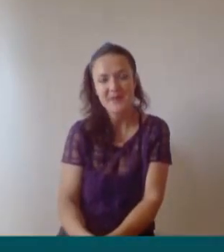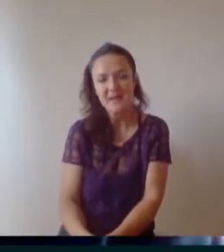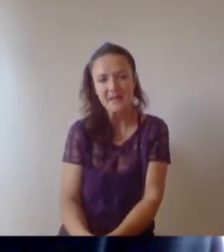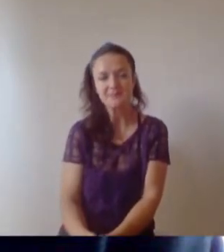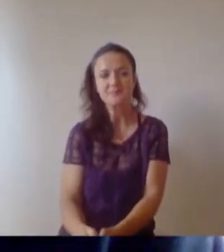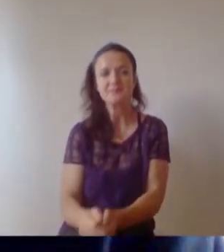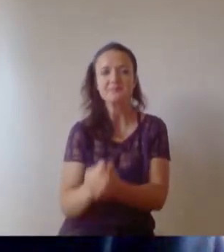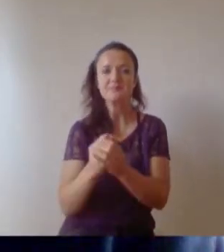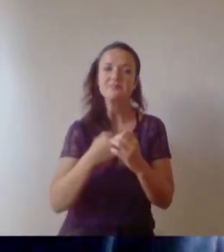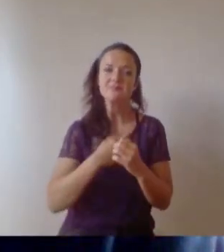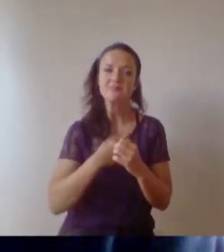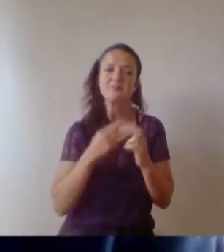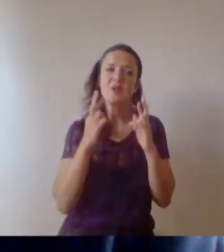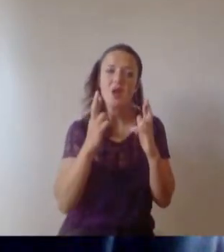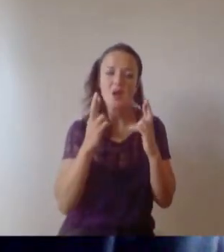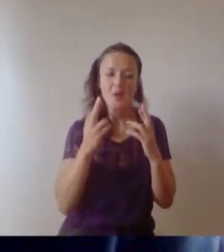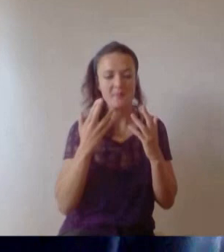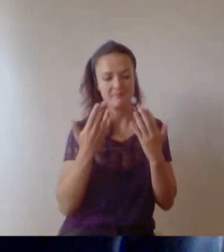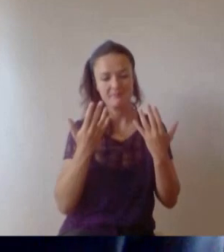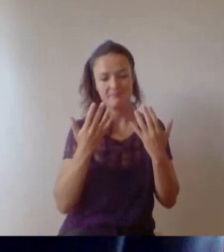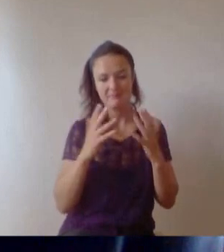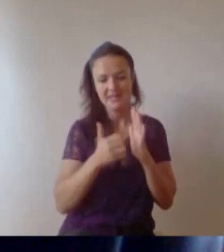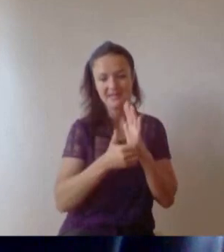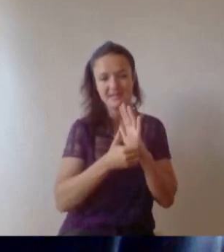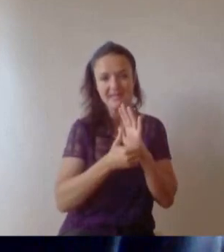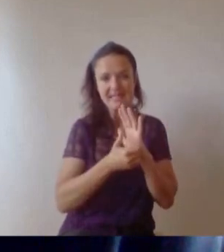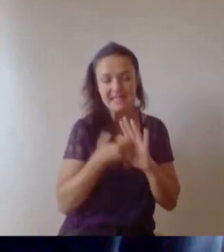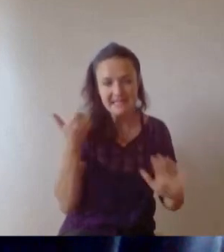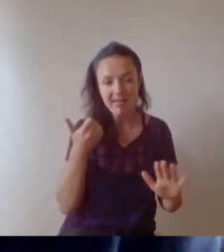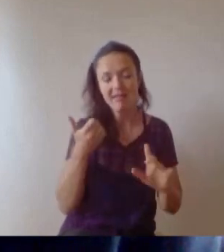make a real impact in your chosen field. We are sure you will go on to do great